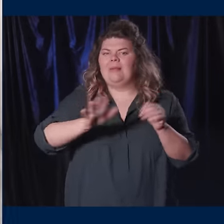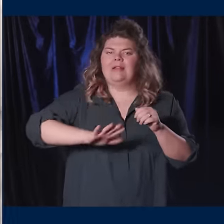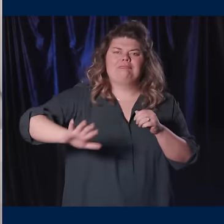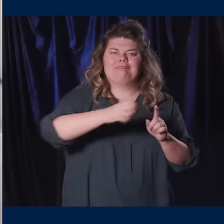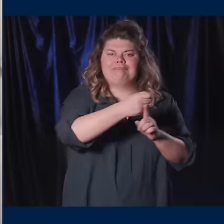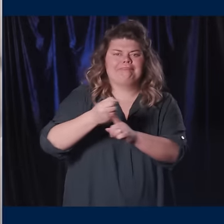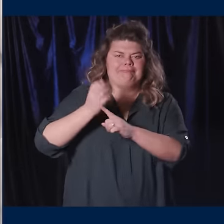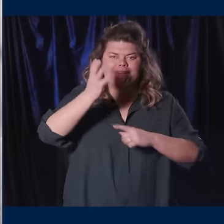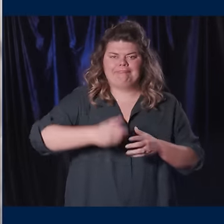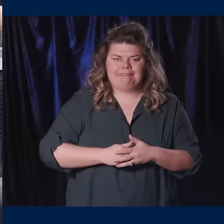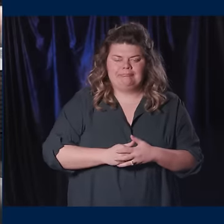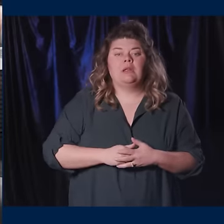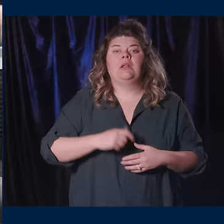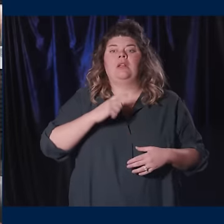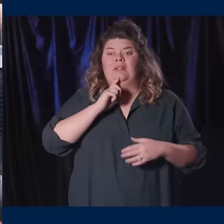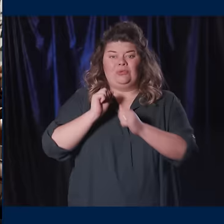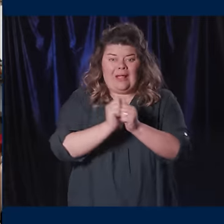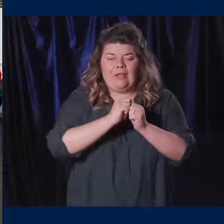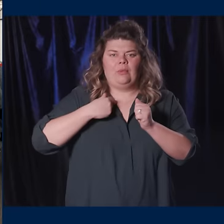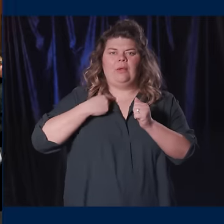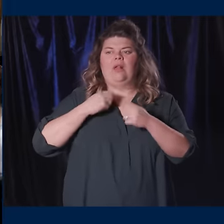And together, we will leverage our interdisciplinarity and